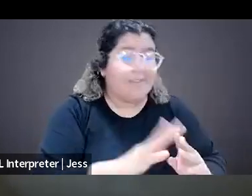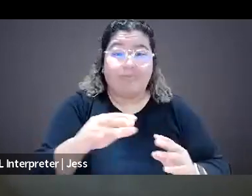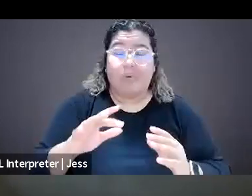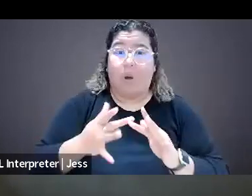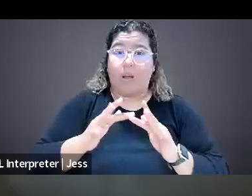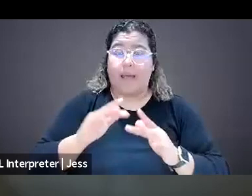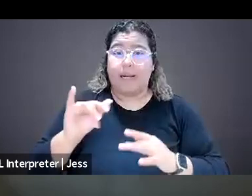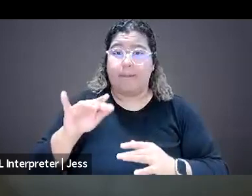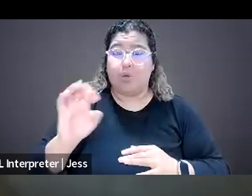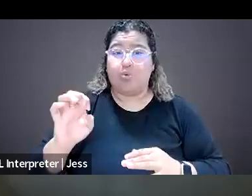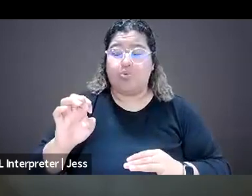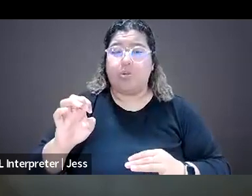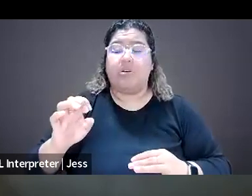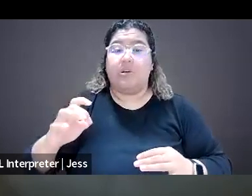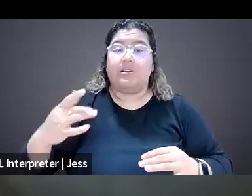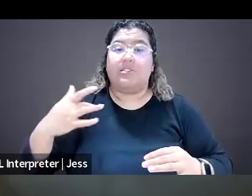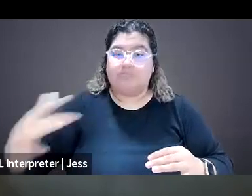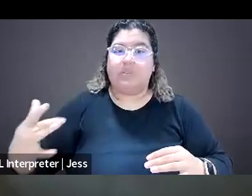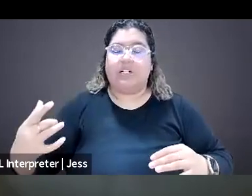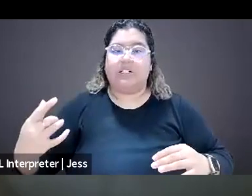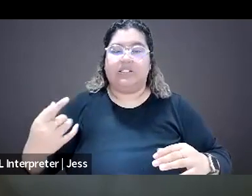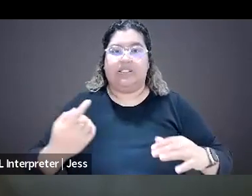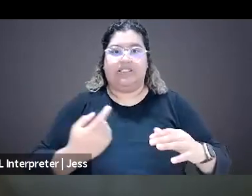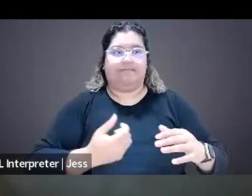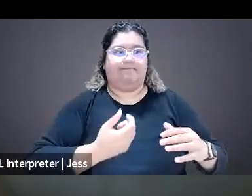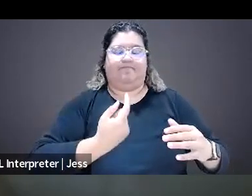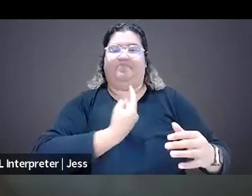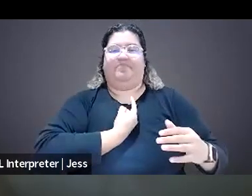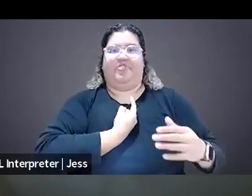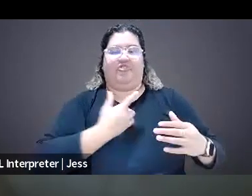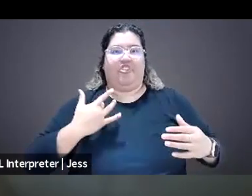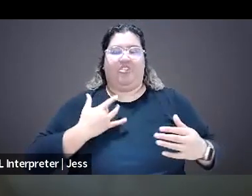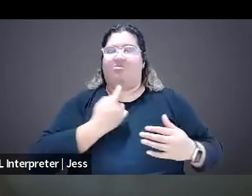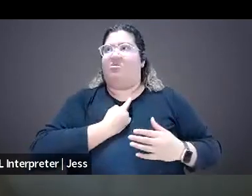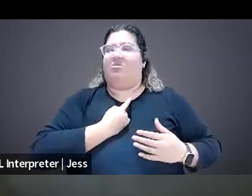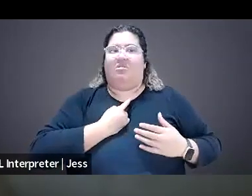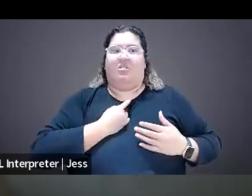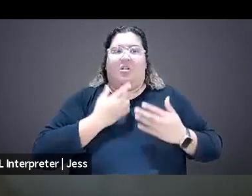It has never been considered a serious issue until recently. The conversation is still even developing. So check in on the individual